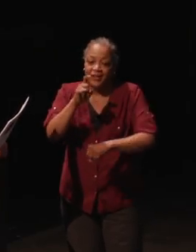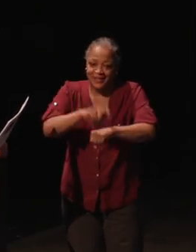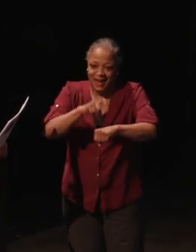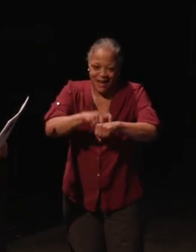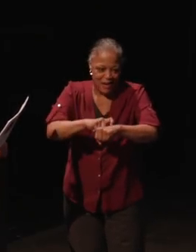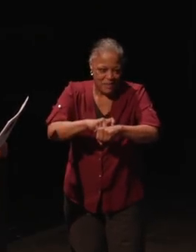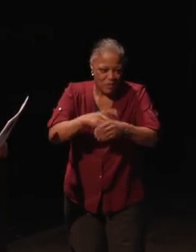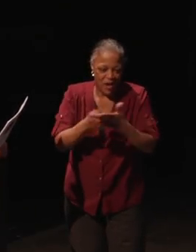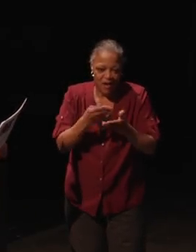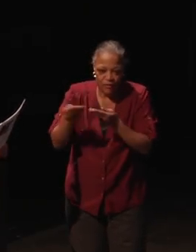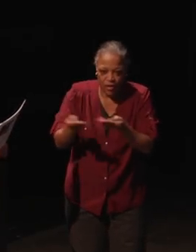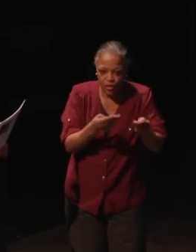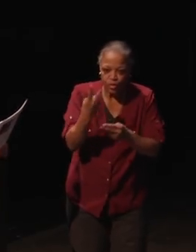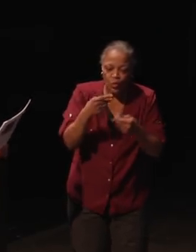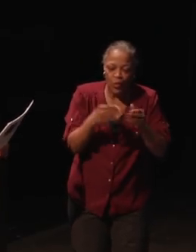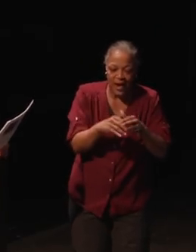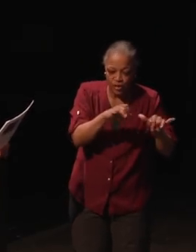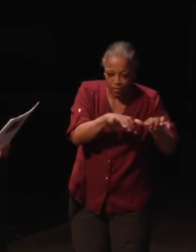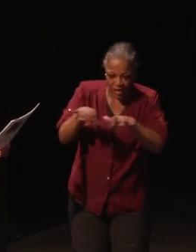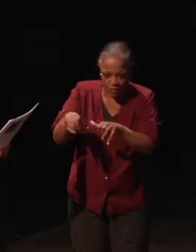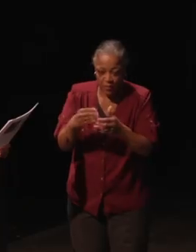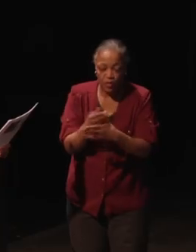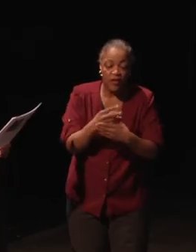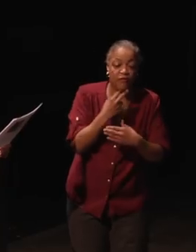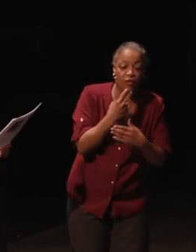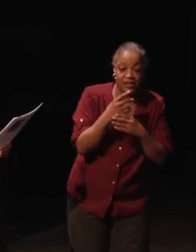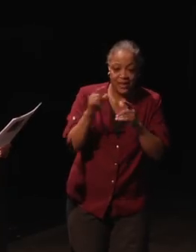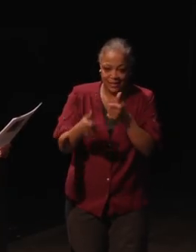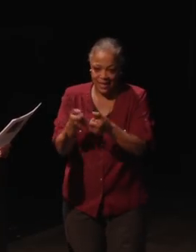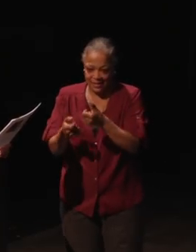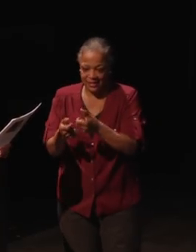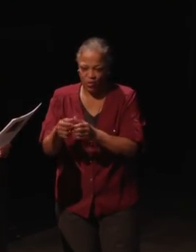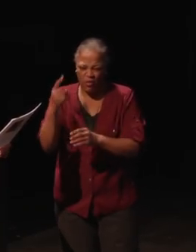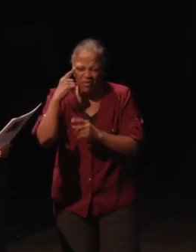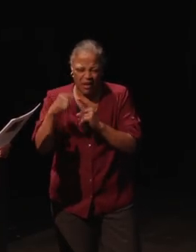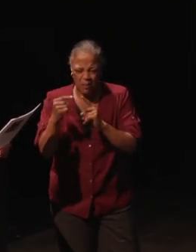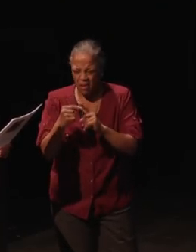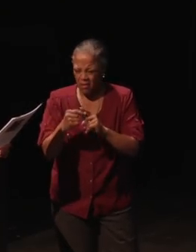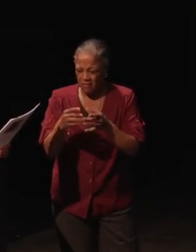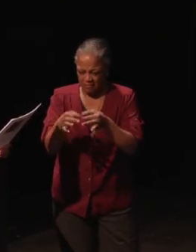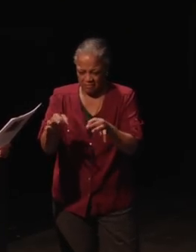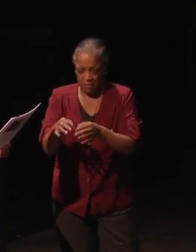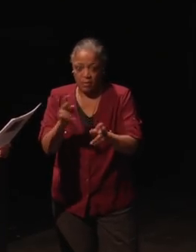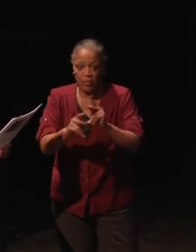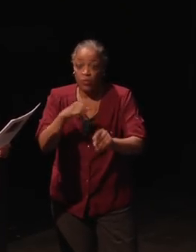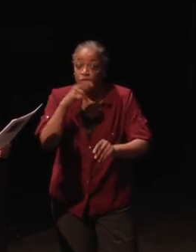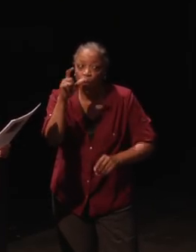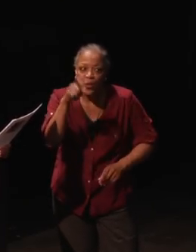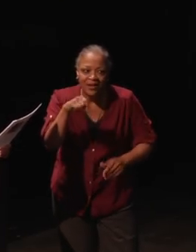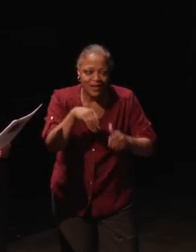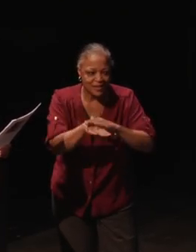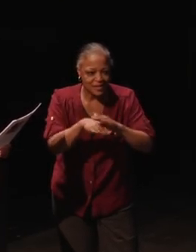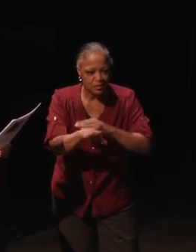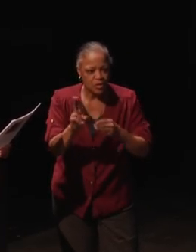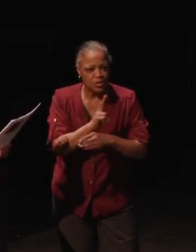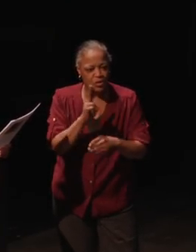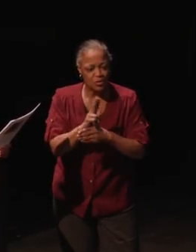two-way transcription between voice and text? Well, think about the way people who don't need accessibility use these features.